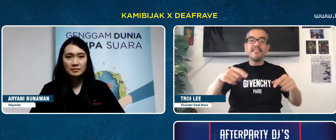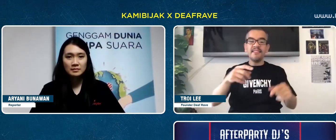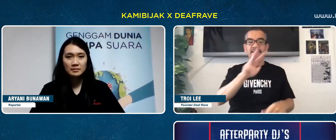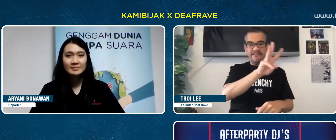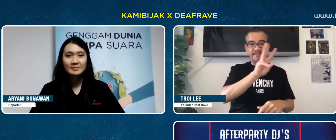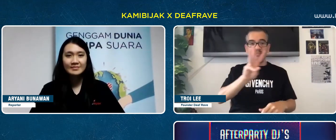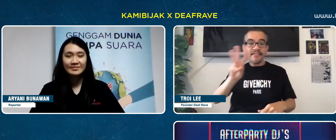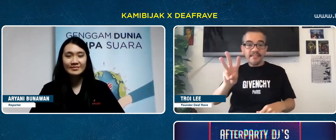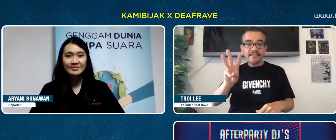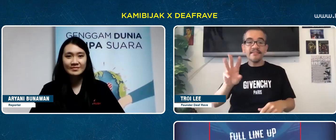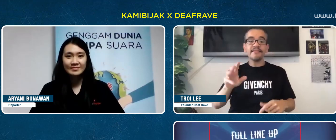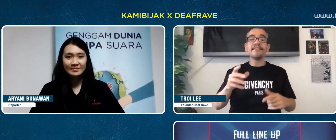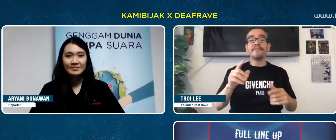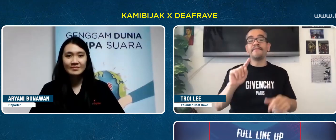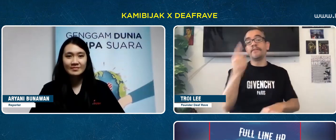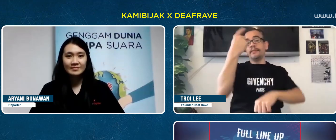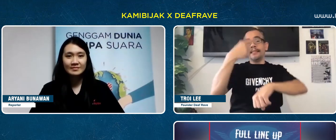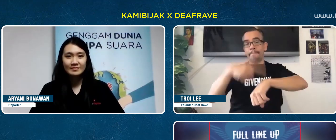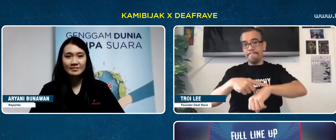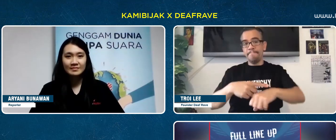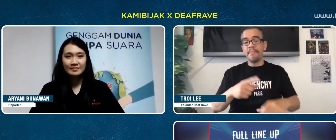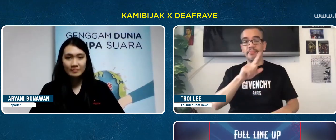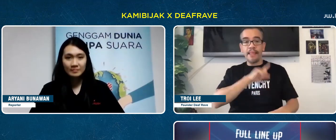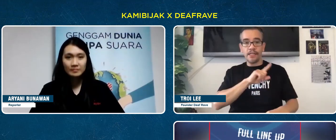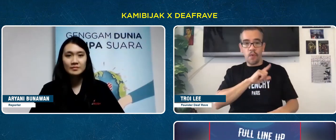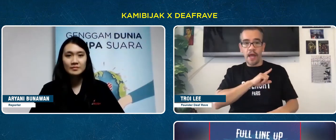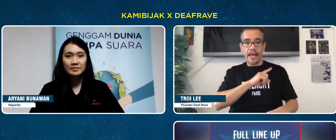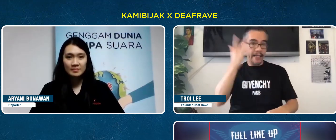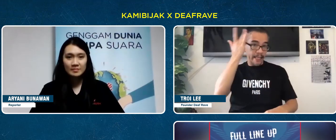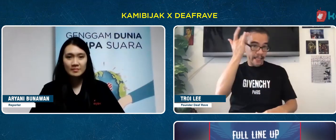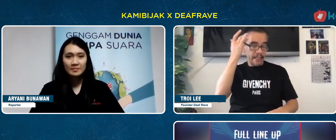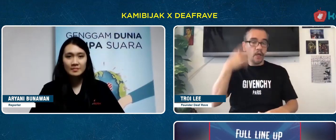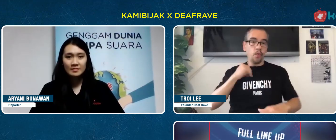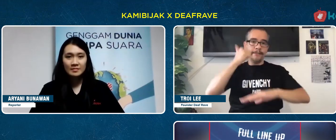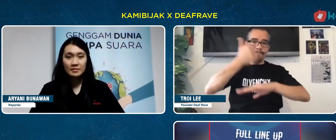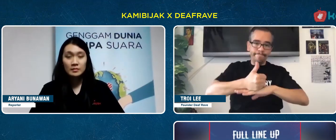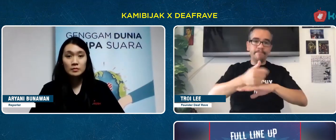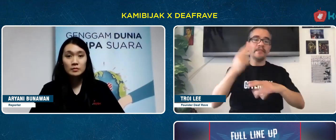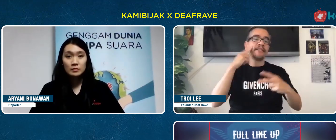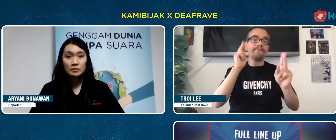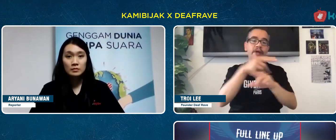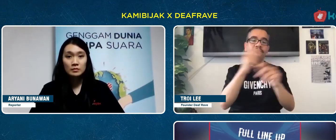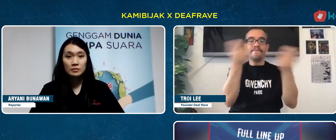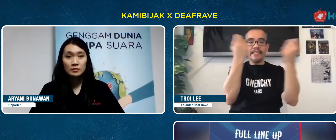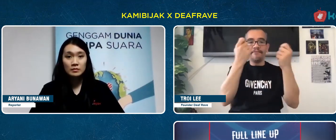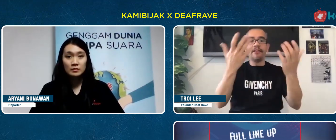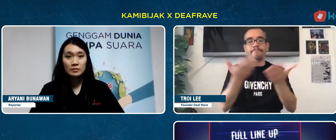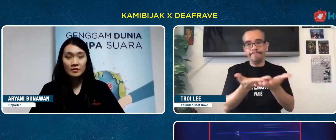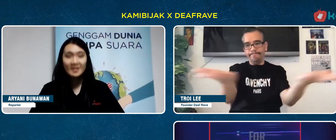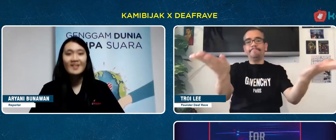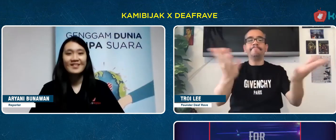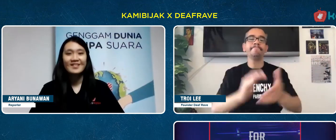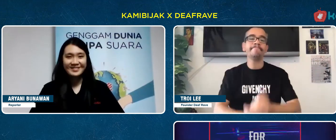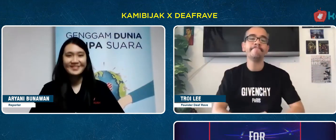That's why I host the Deaf Rave Festival.